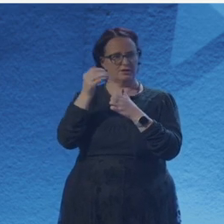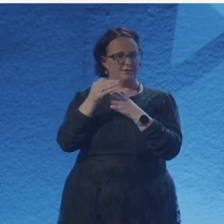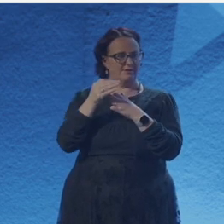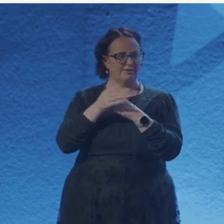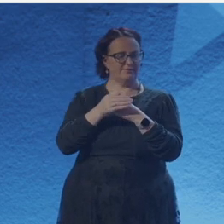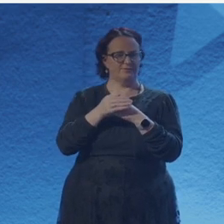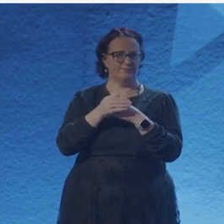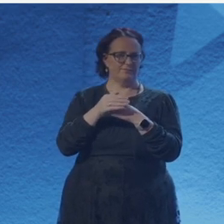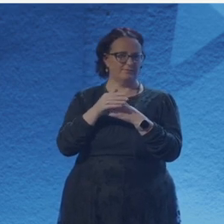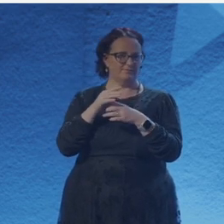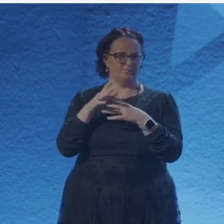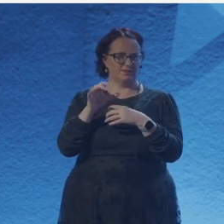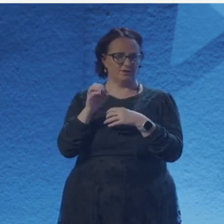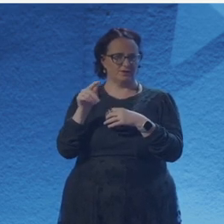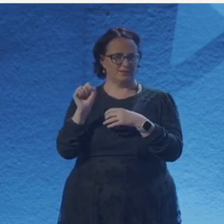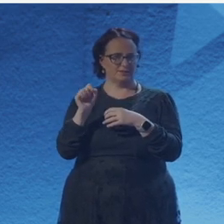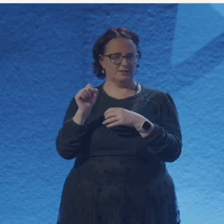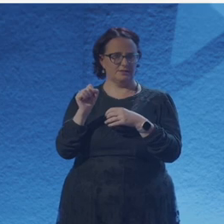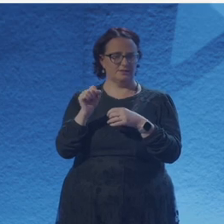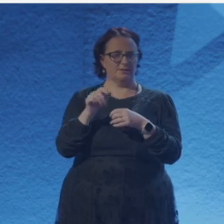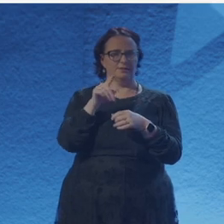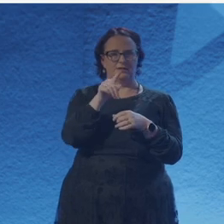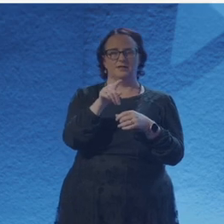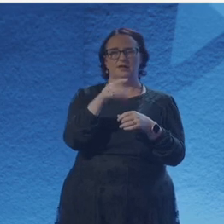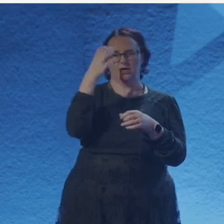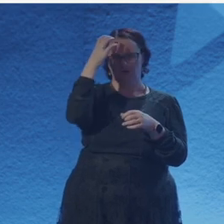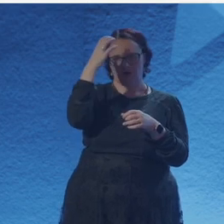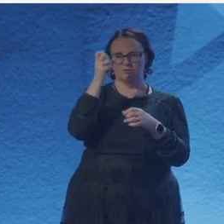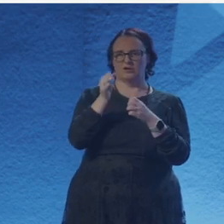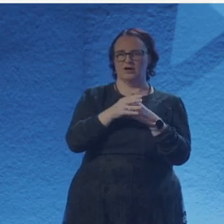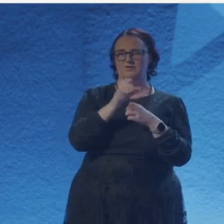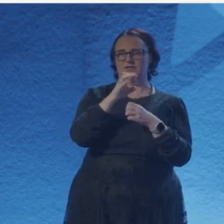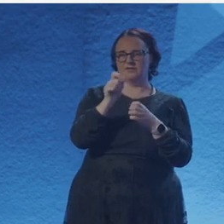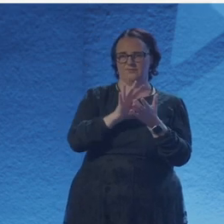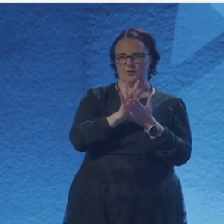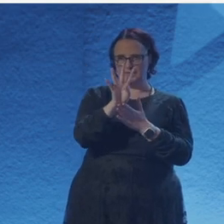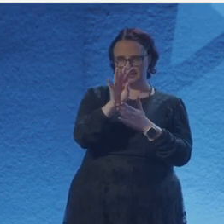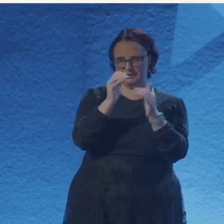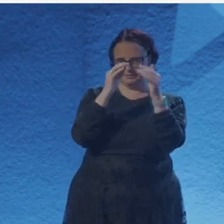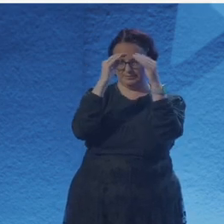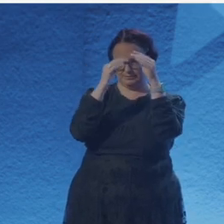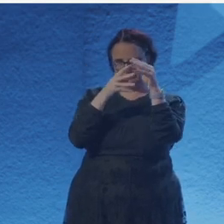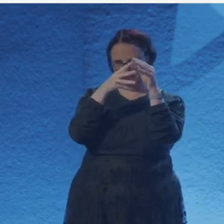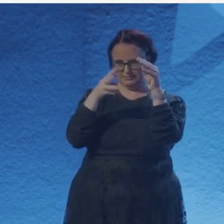Sonnet the Hedgehog. So now I'm working on the ultimate sonnet,